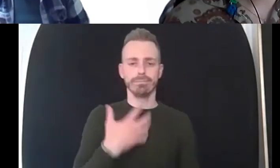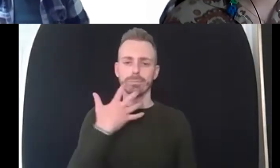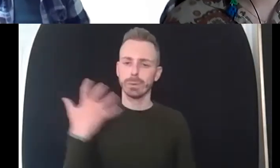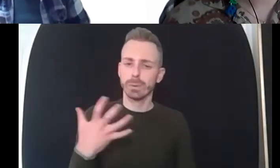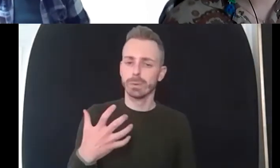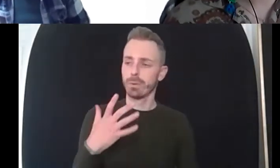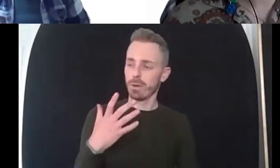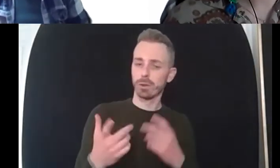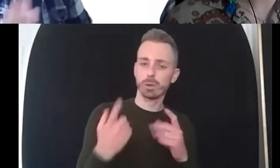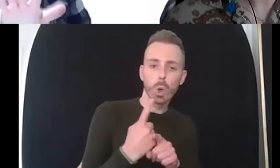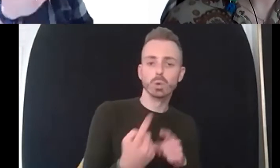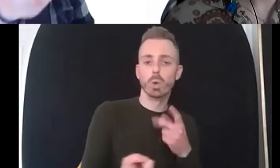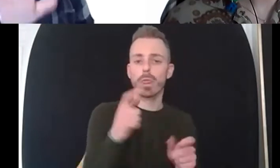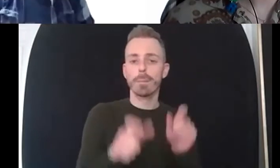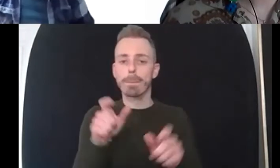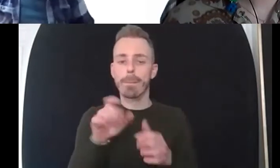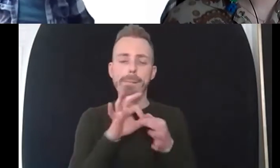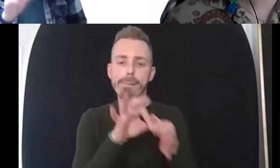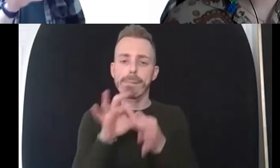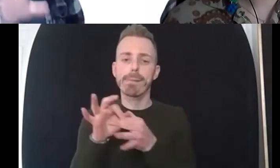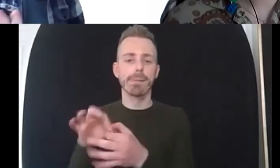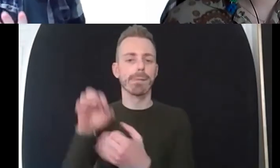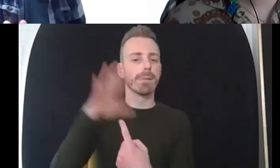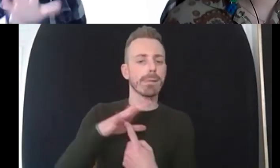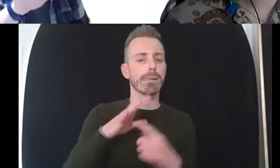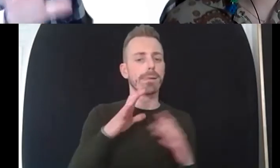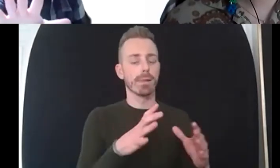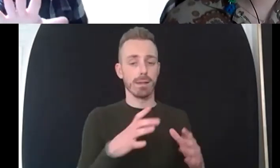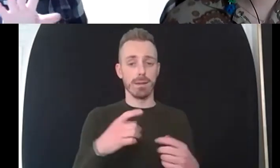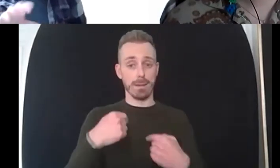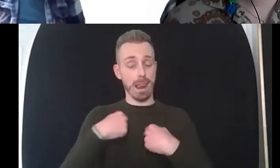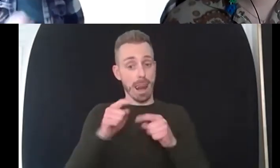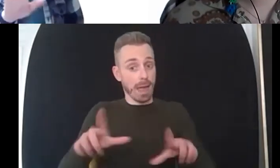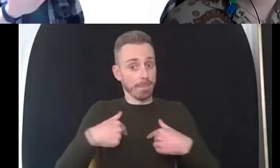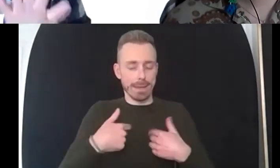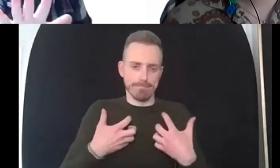yes and this isn't connection this is okay it suffices it will do